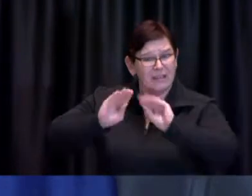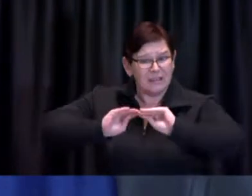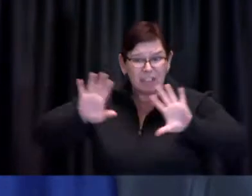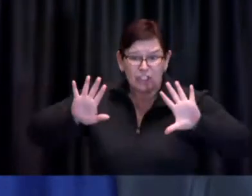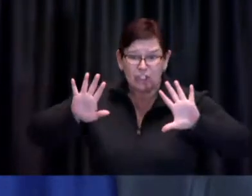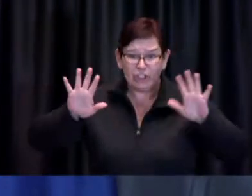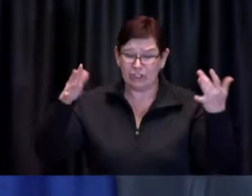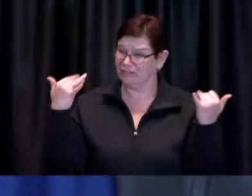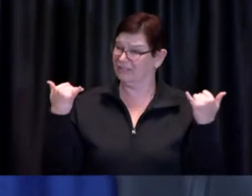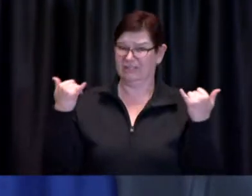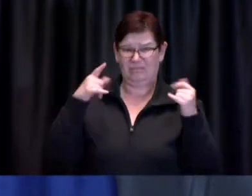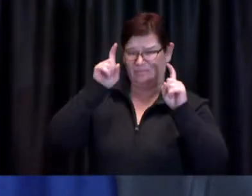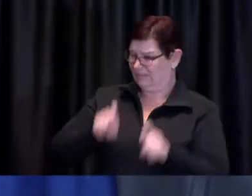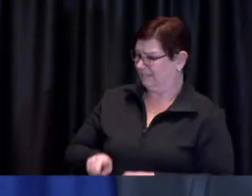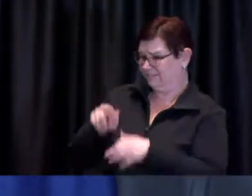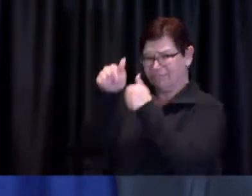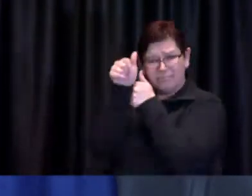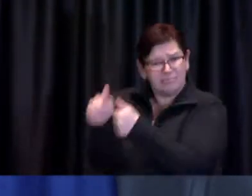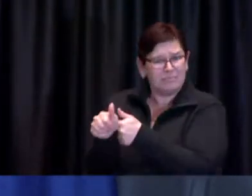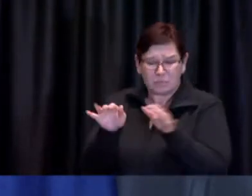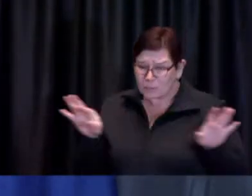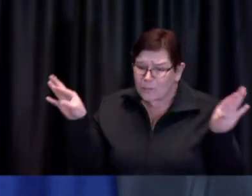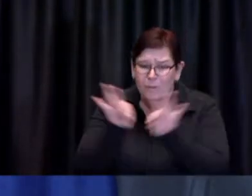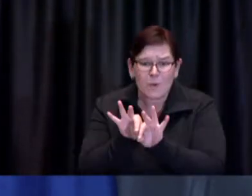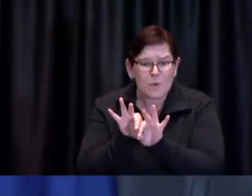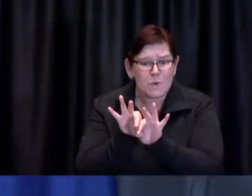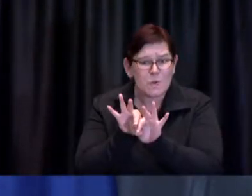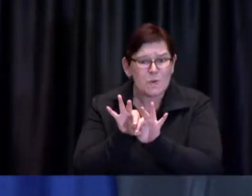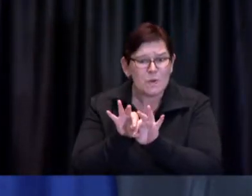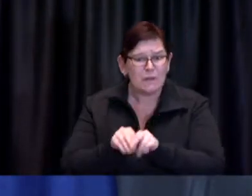so as to save lives, protect the health care system save health.